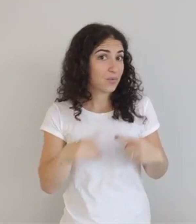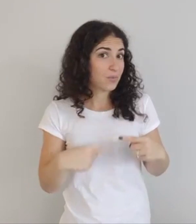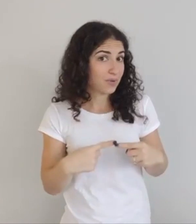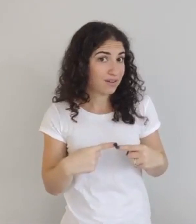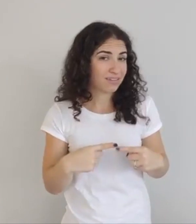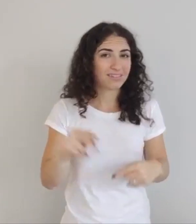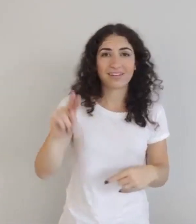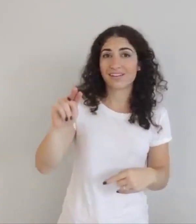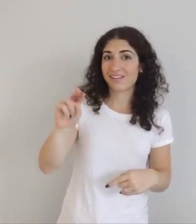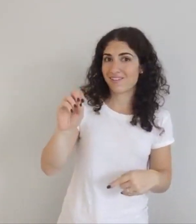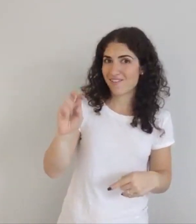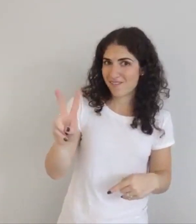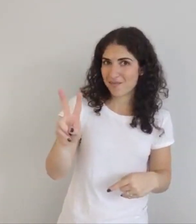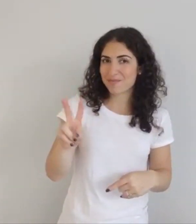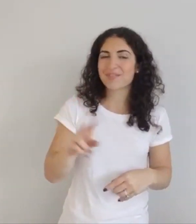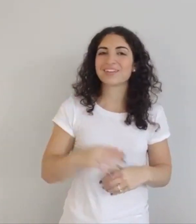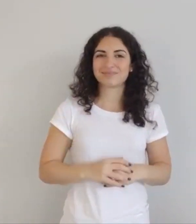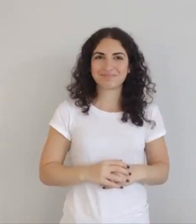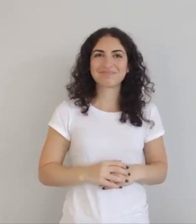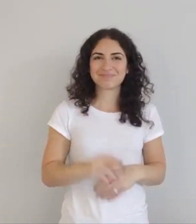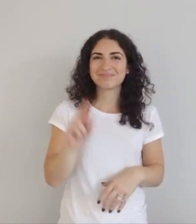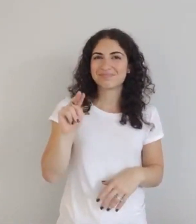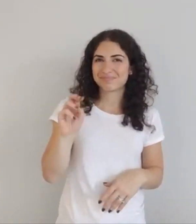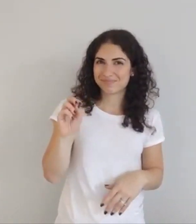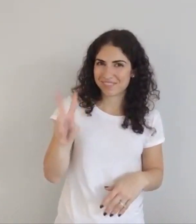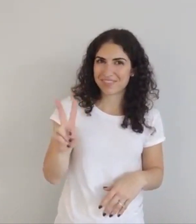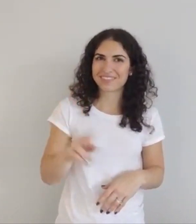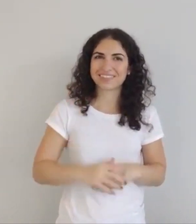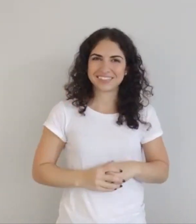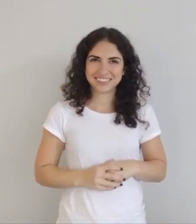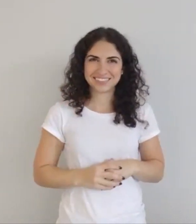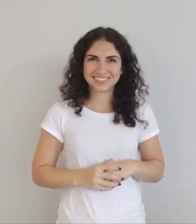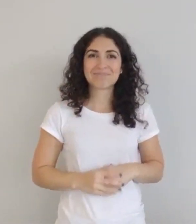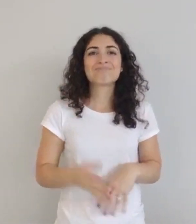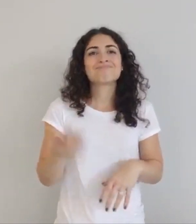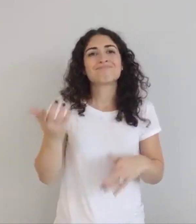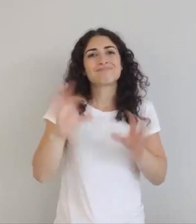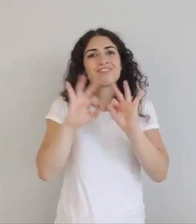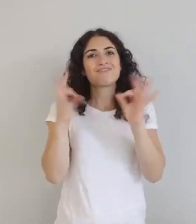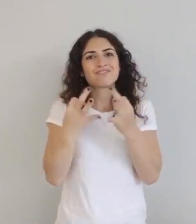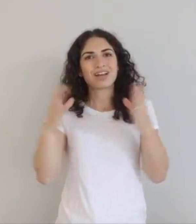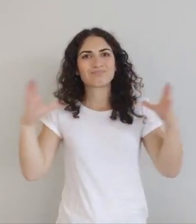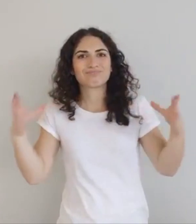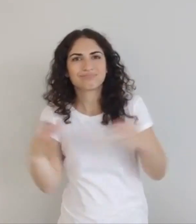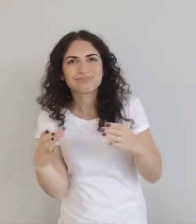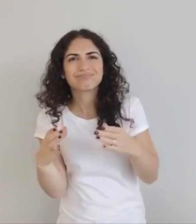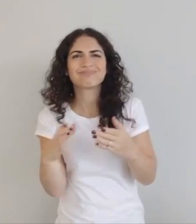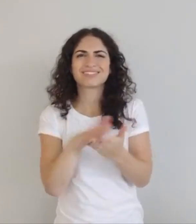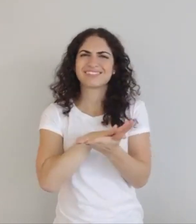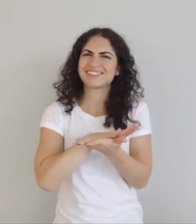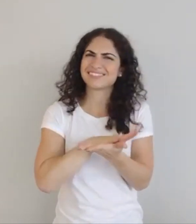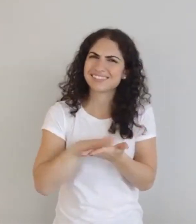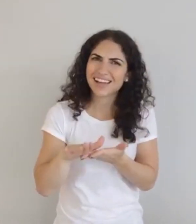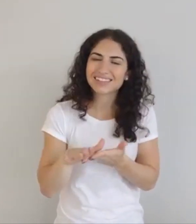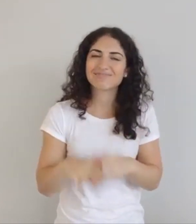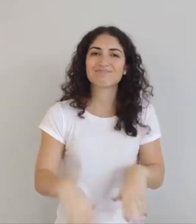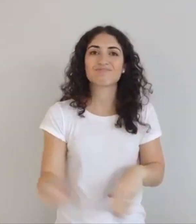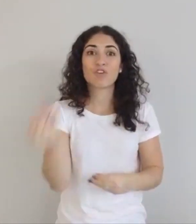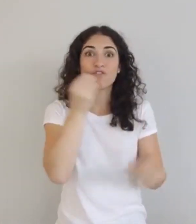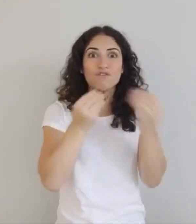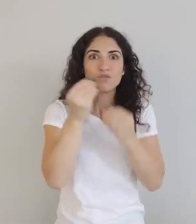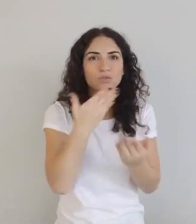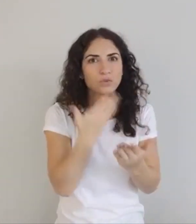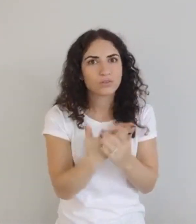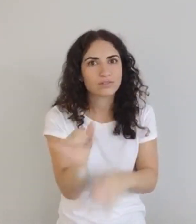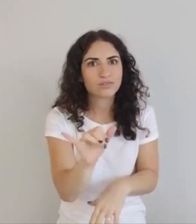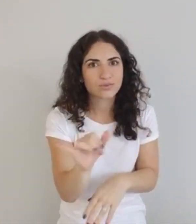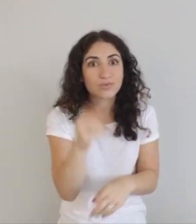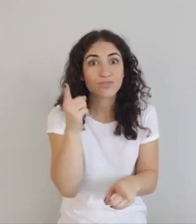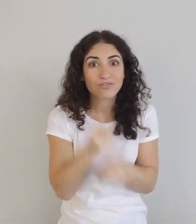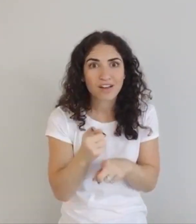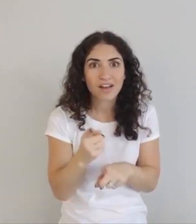Thanksgiving when? November. November. Family gathers, it's nice. And that food